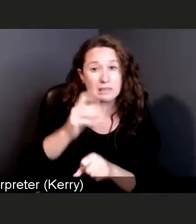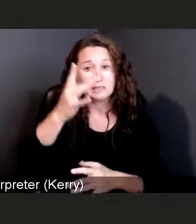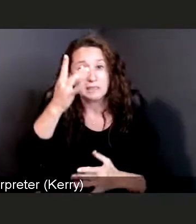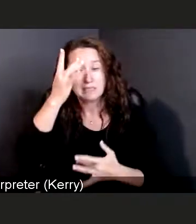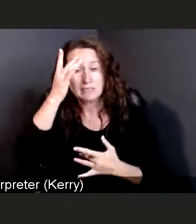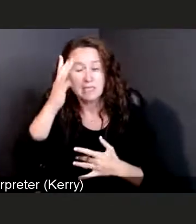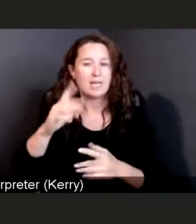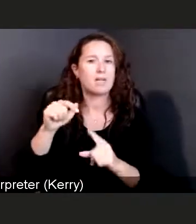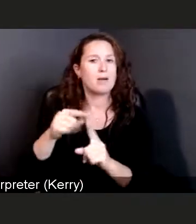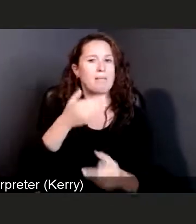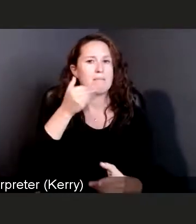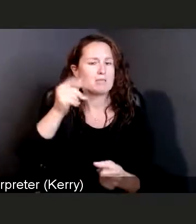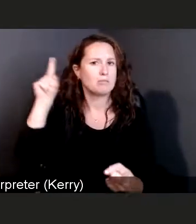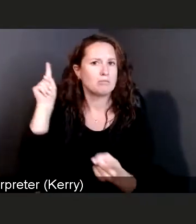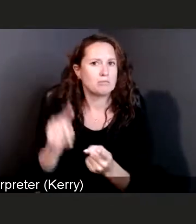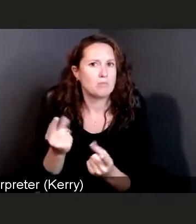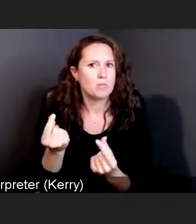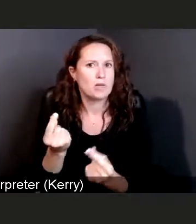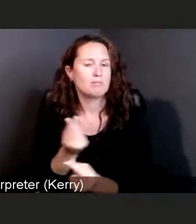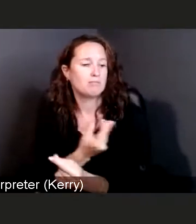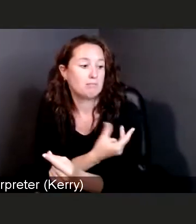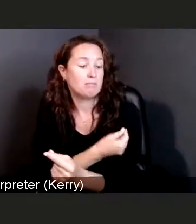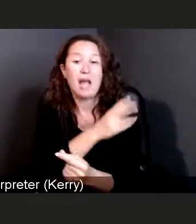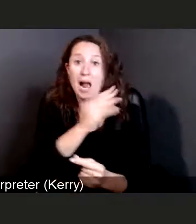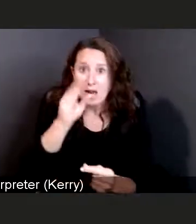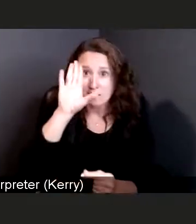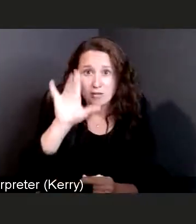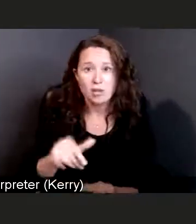but if you are vaccinated, and fully vaccinated,